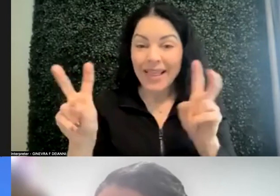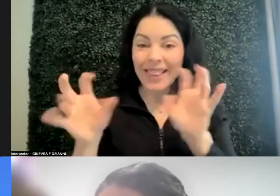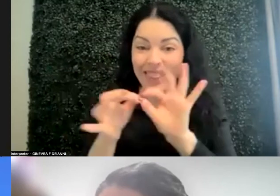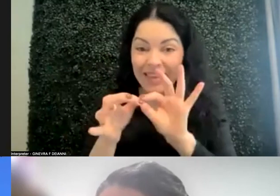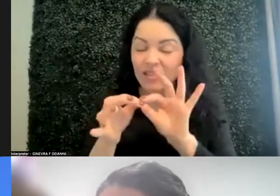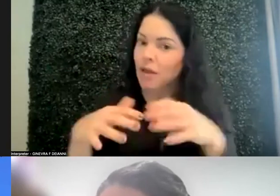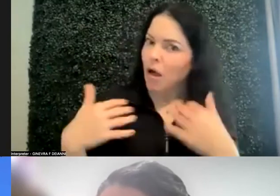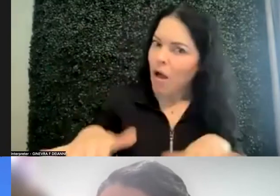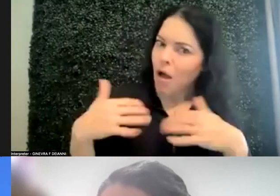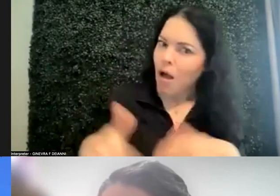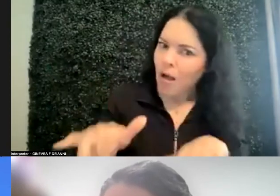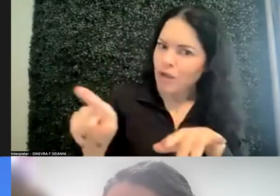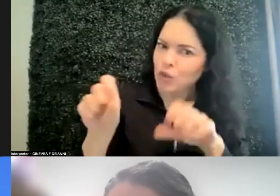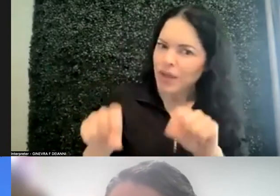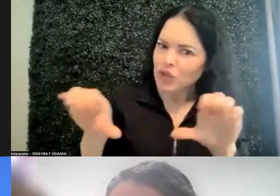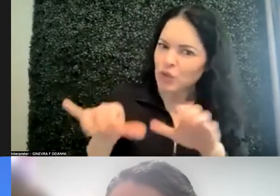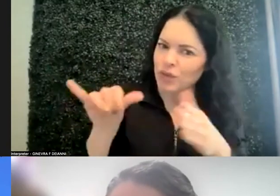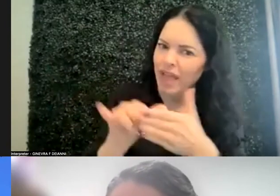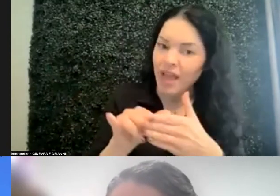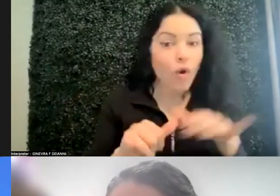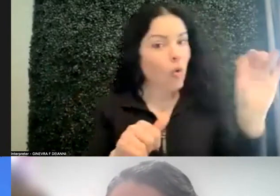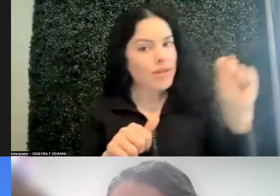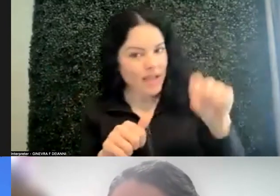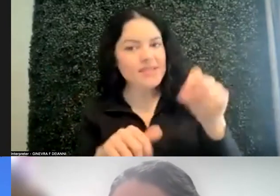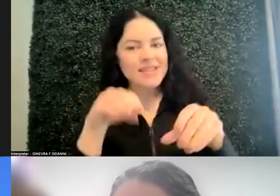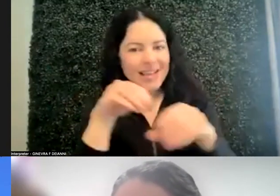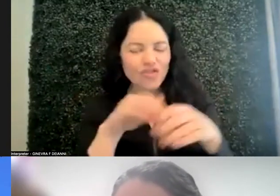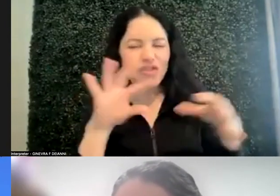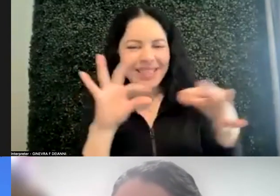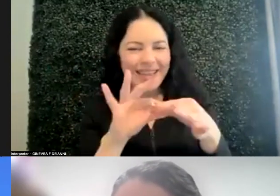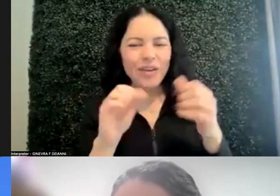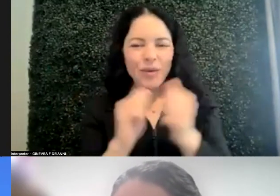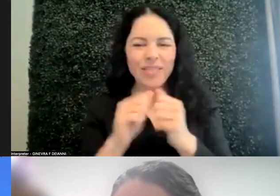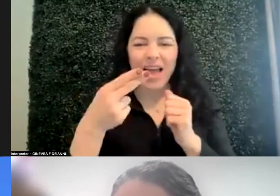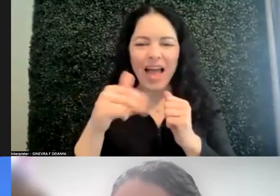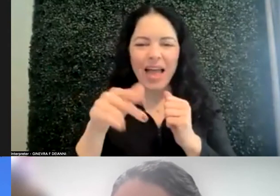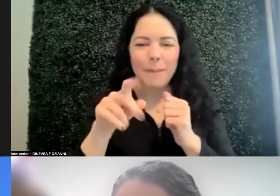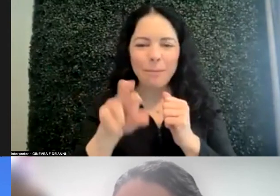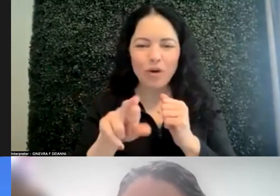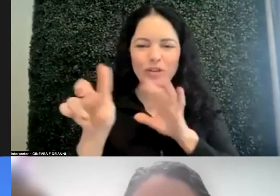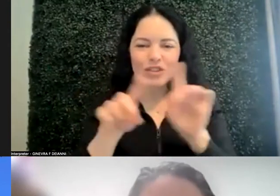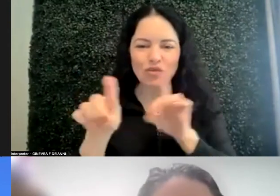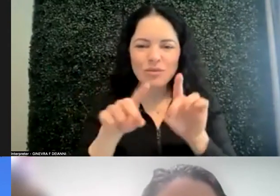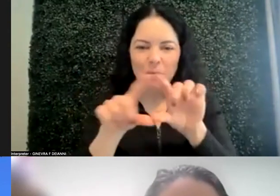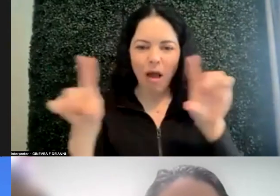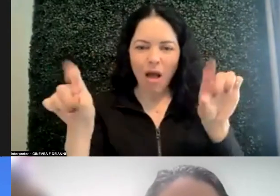Yes, absolutely. It's an internal link in that hyper description block. If you go to links, you can select